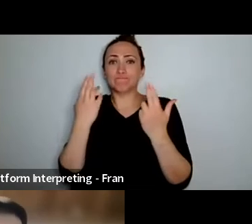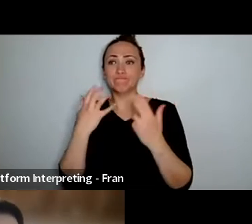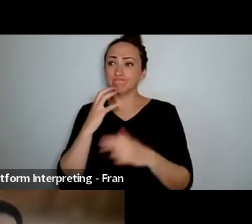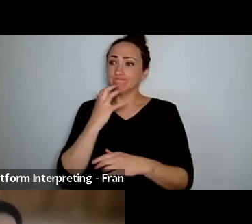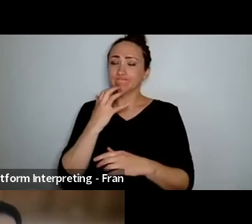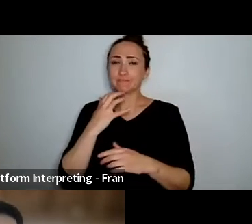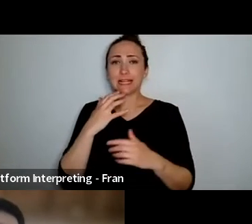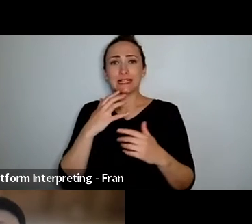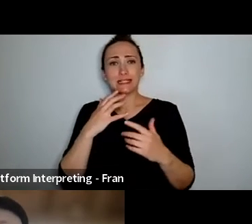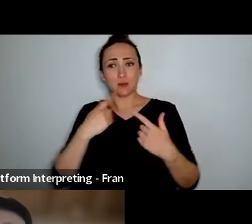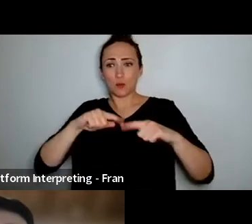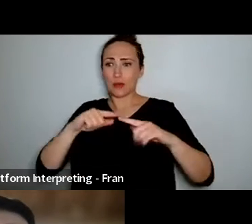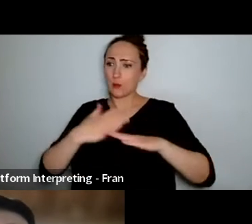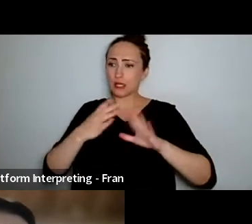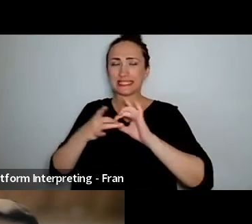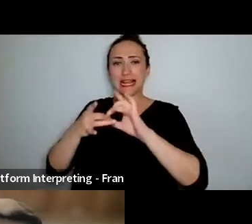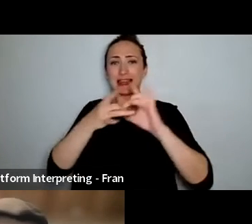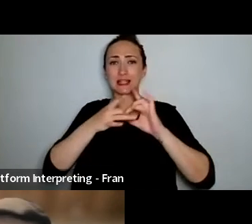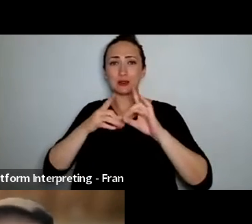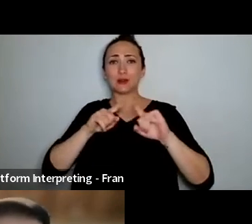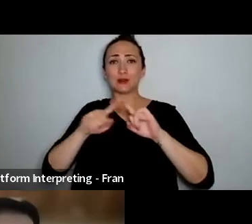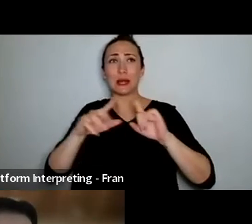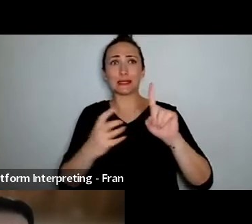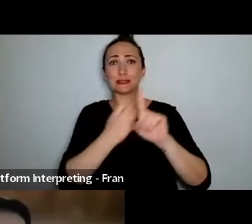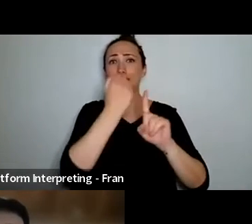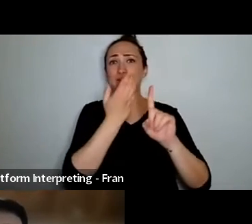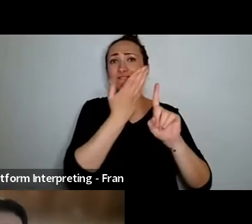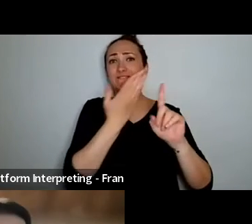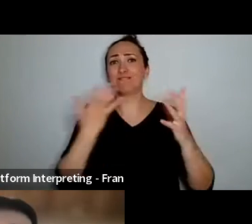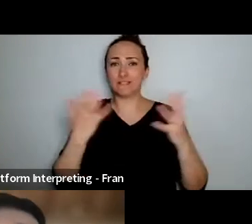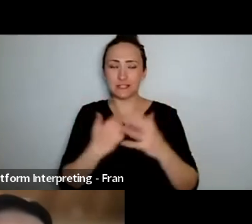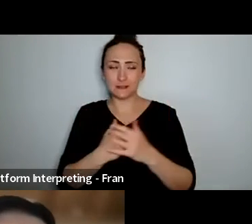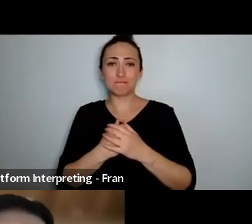realize what that would be and you know with the support team that I have and the artists I work with